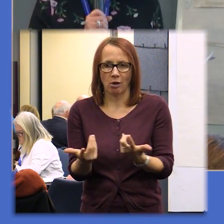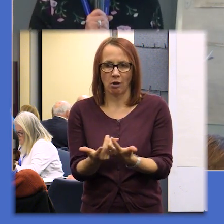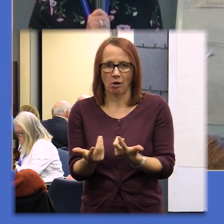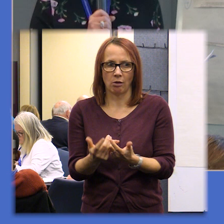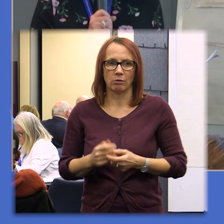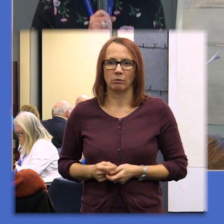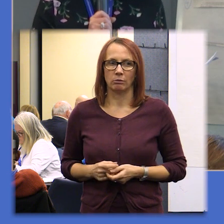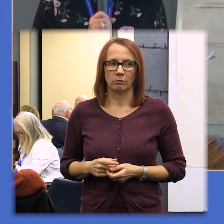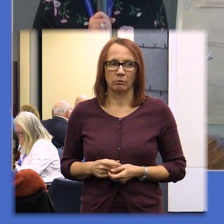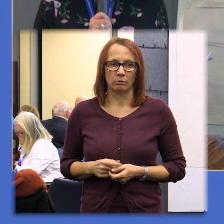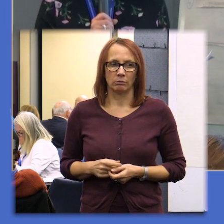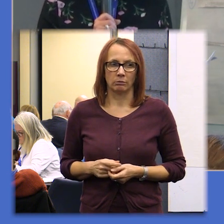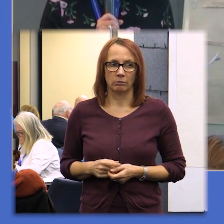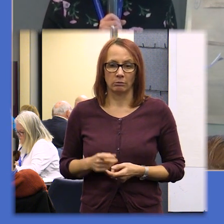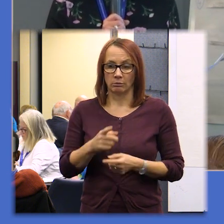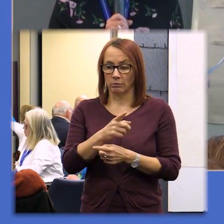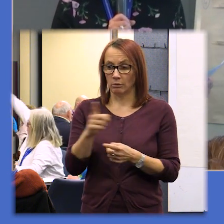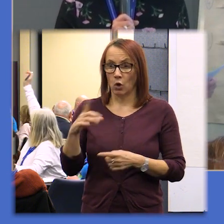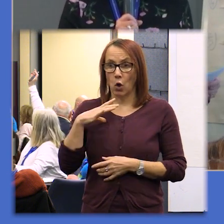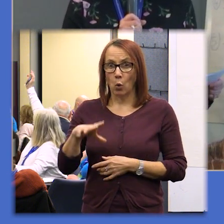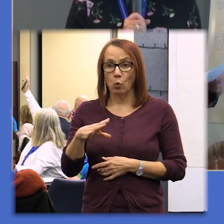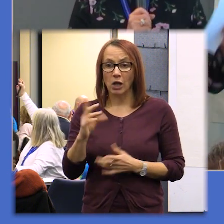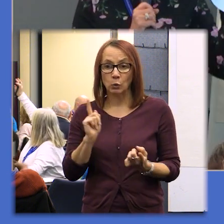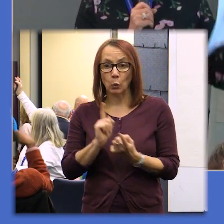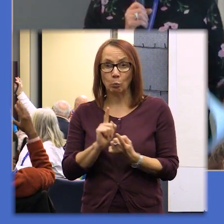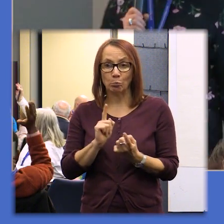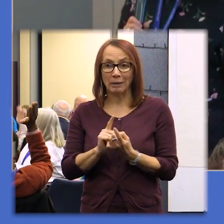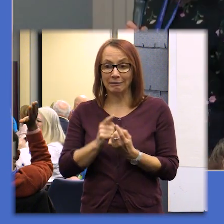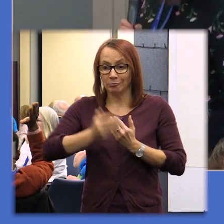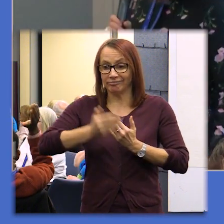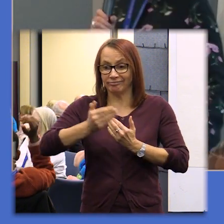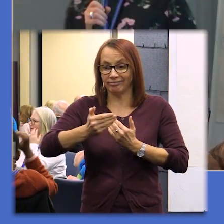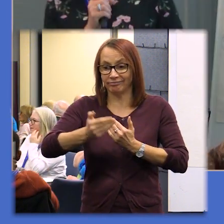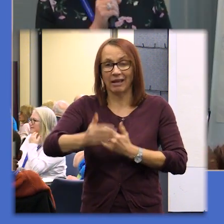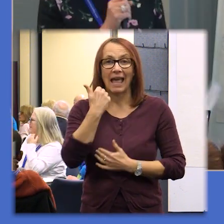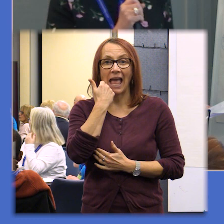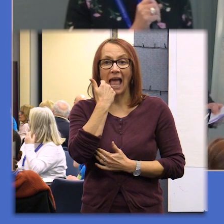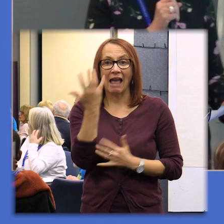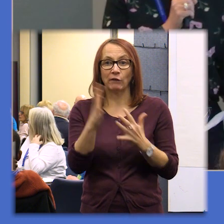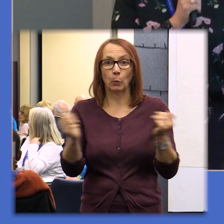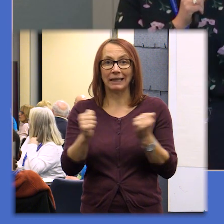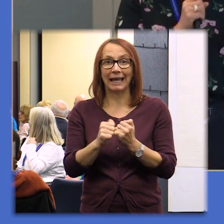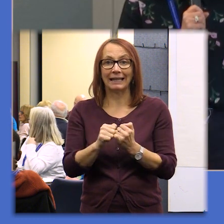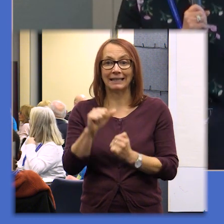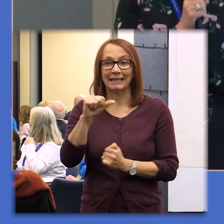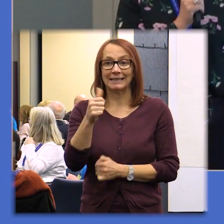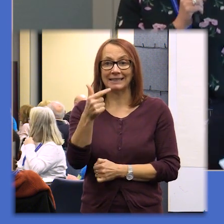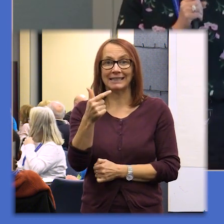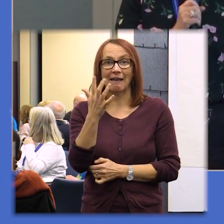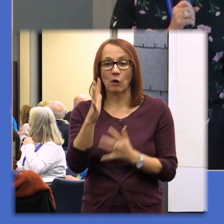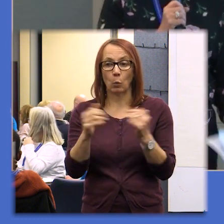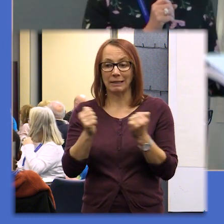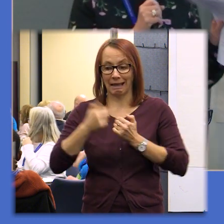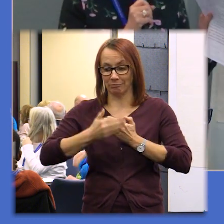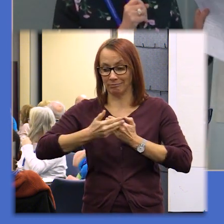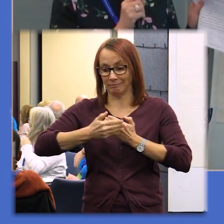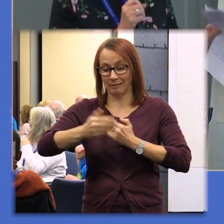for the next 67 weekends oh yes because we had 67 priorities and we just don't